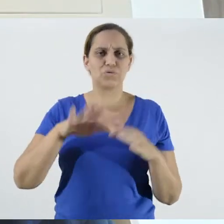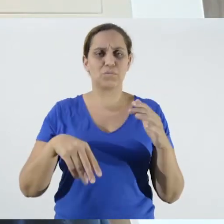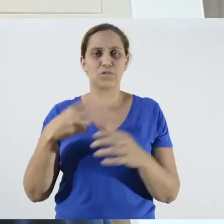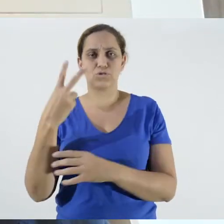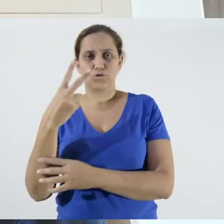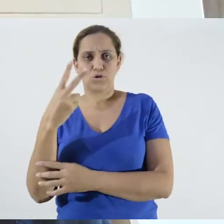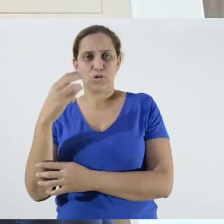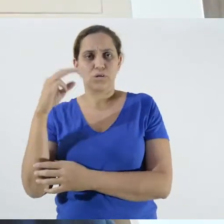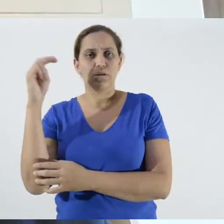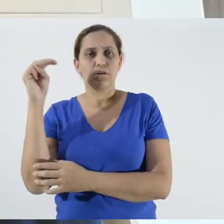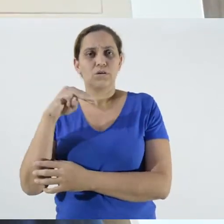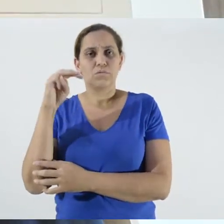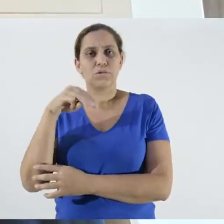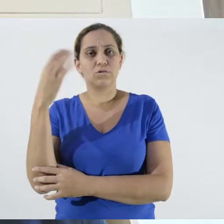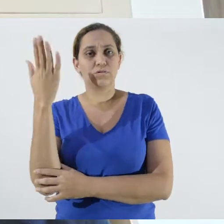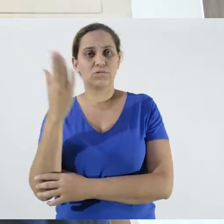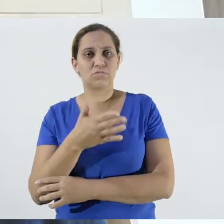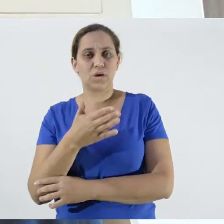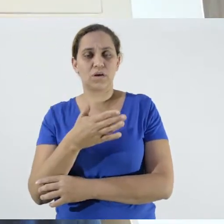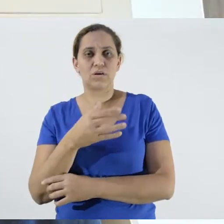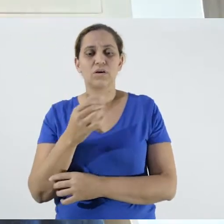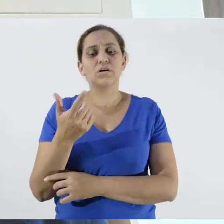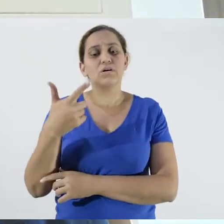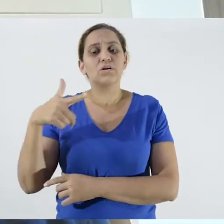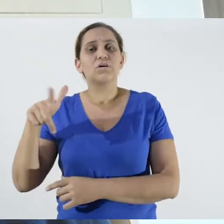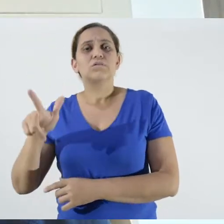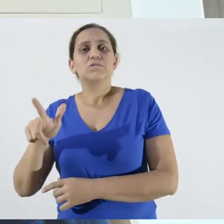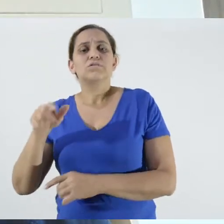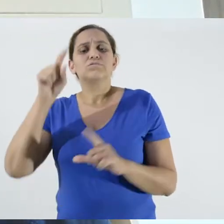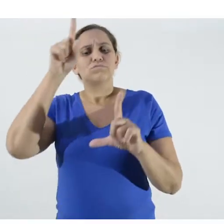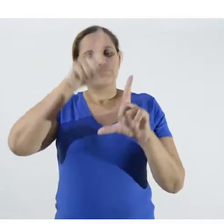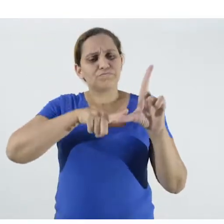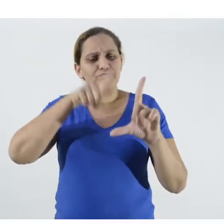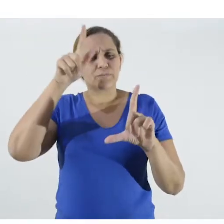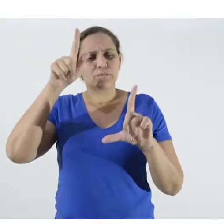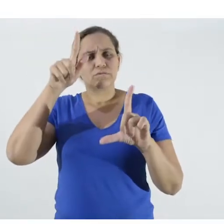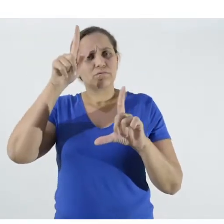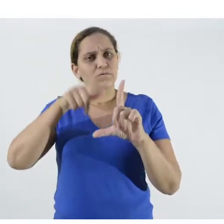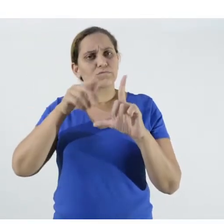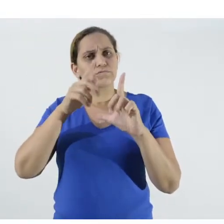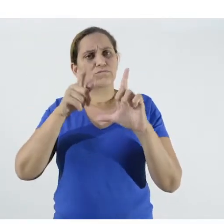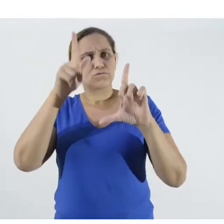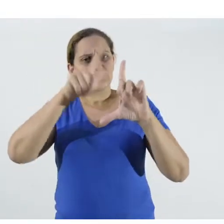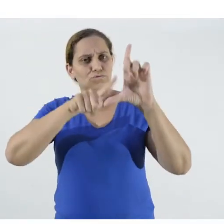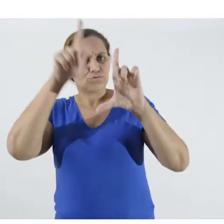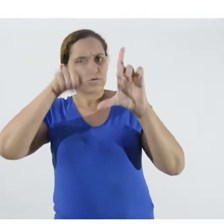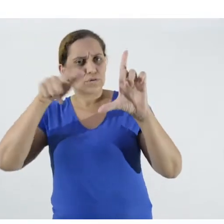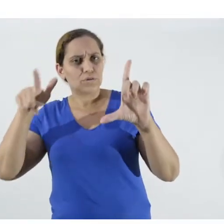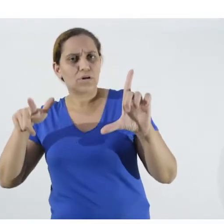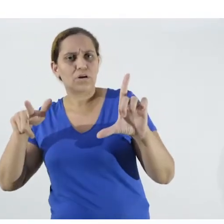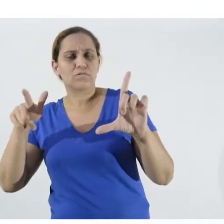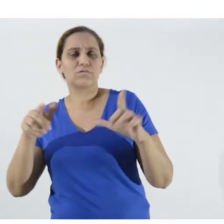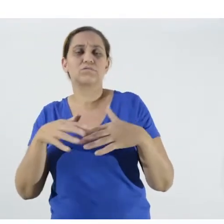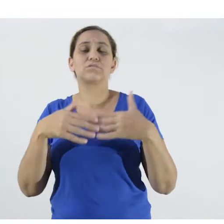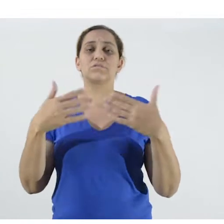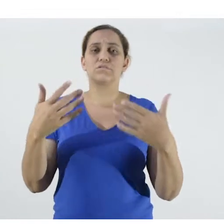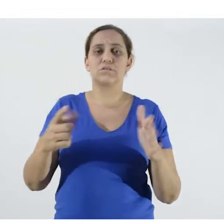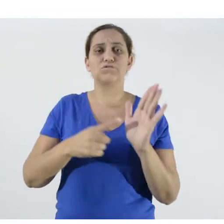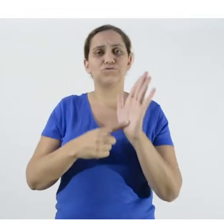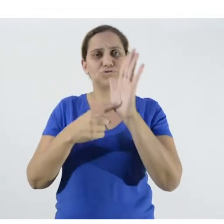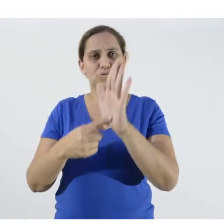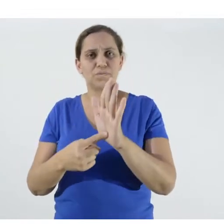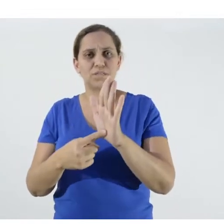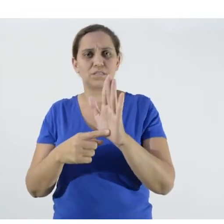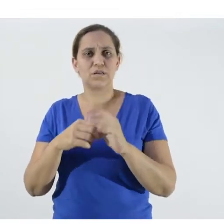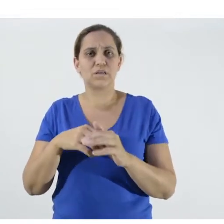And infographics? We've developed five infographics, and some are here.